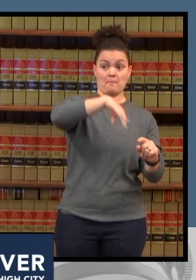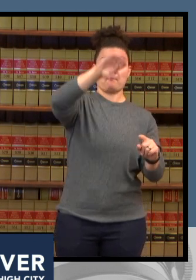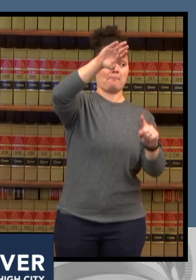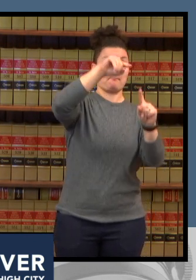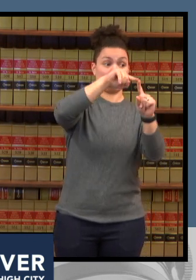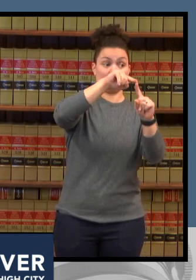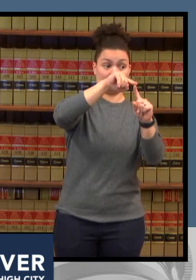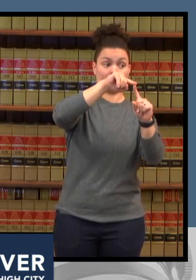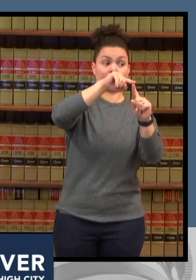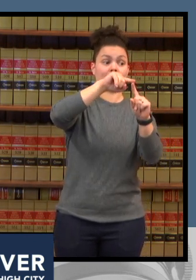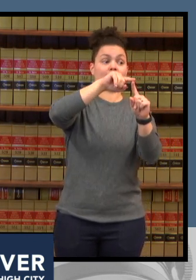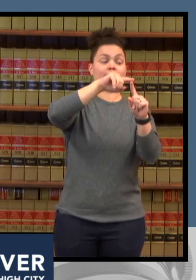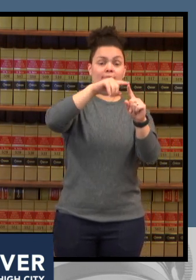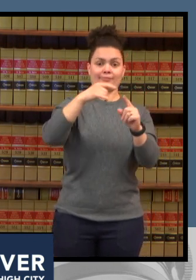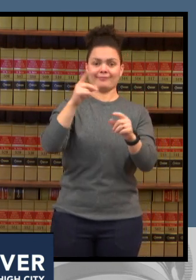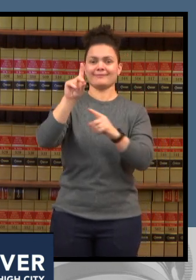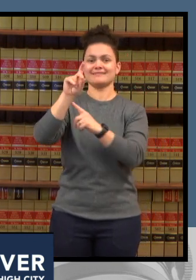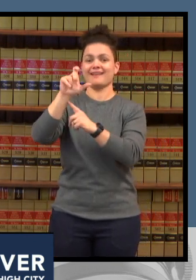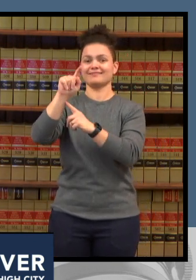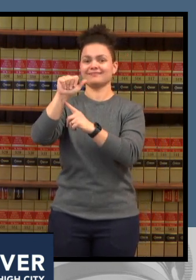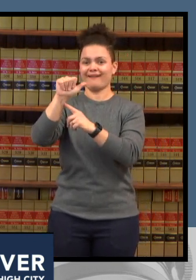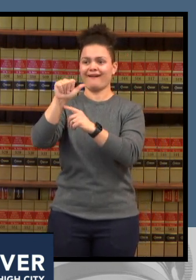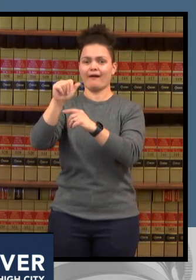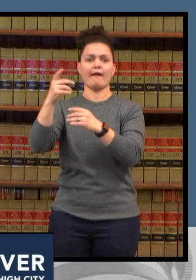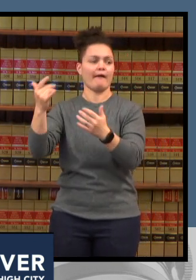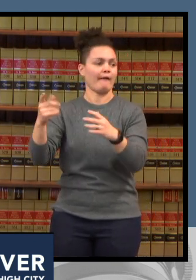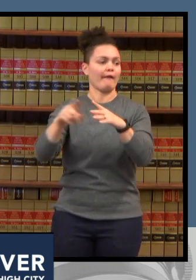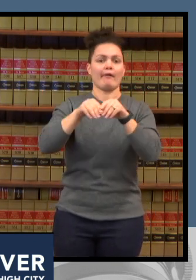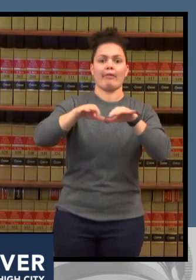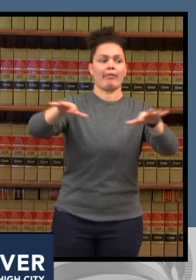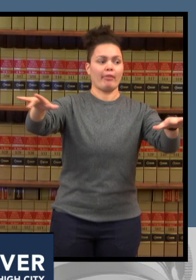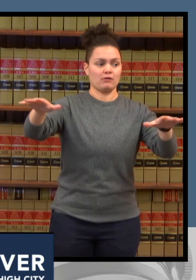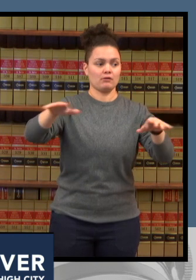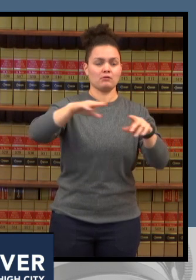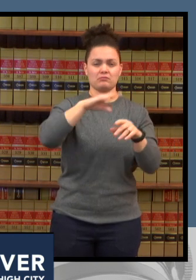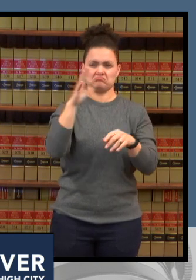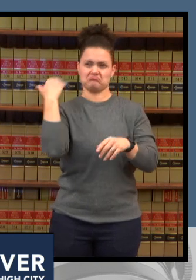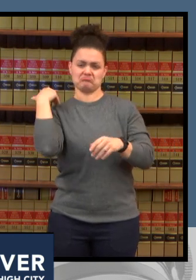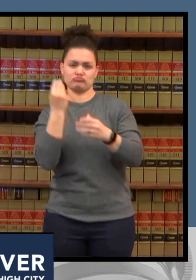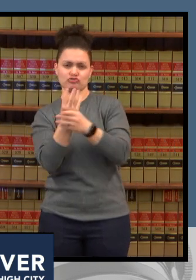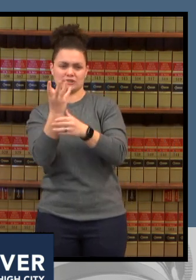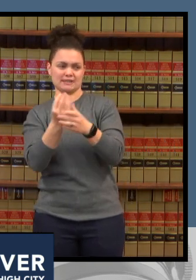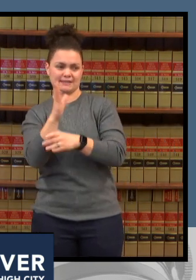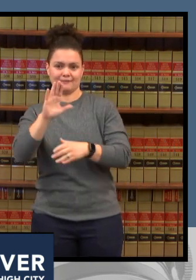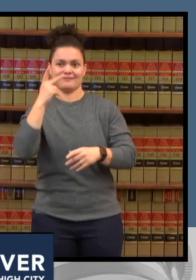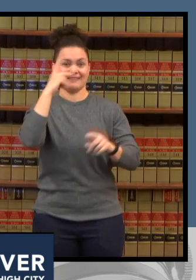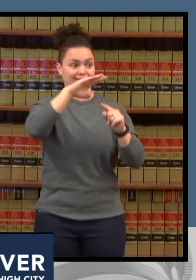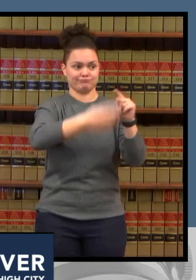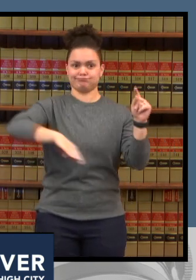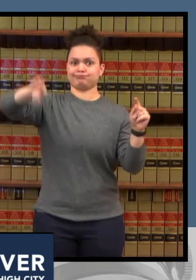surge that's around the start of april there april and may uh then the delta surge declined